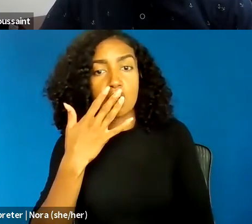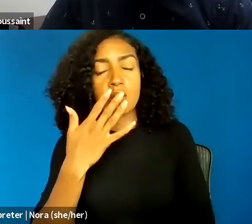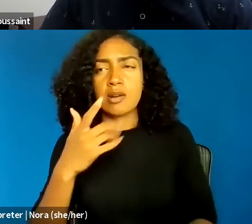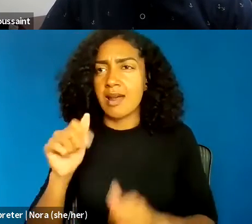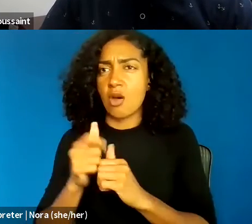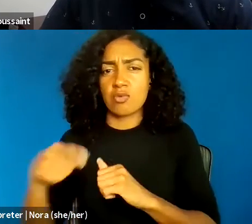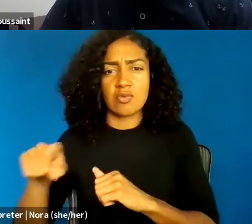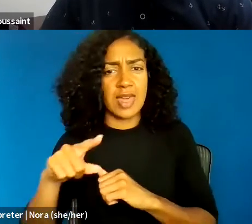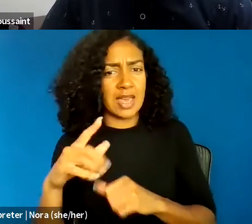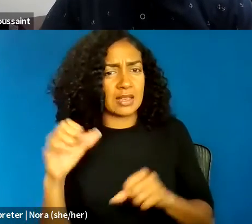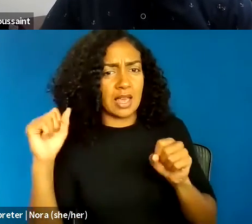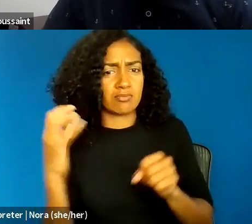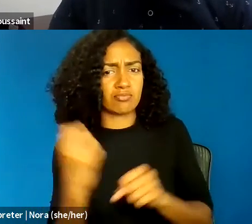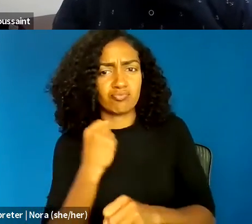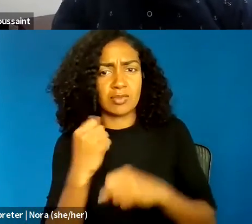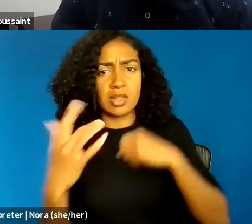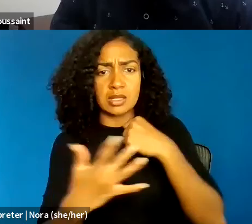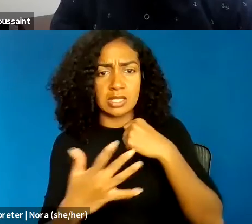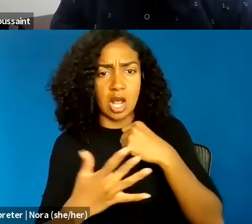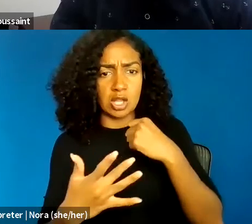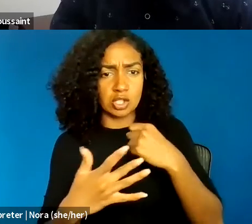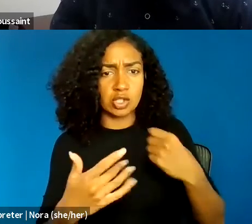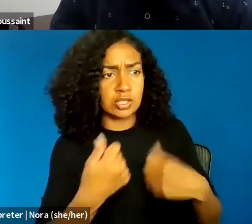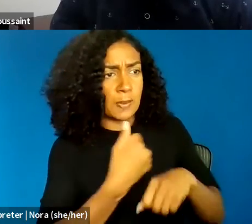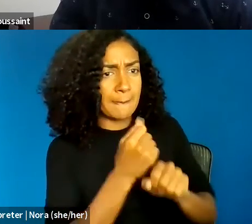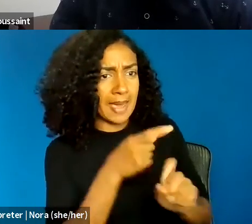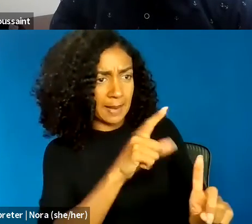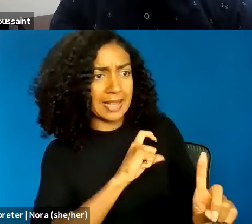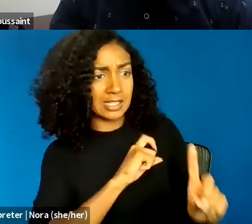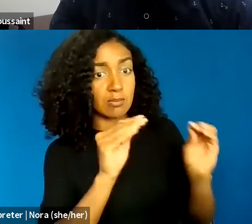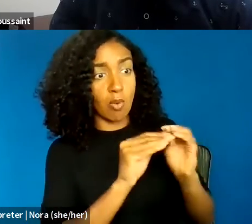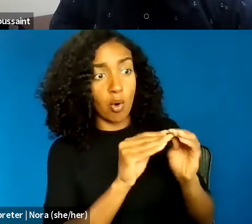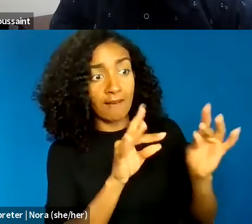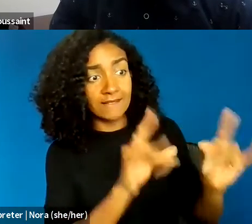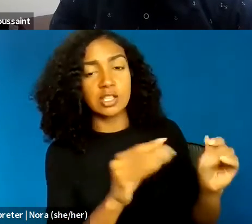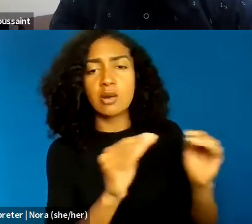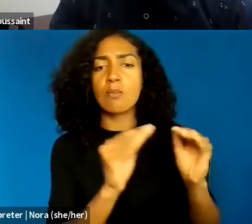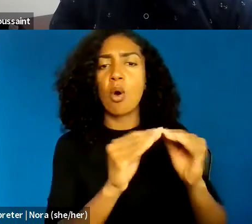to make policing both more efficient, and more egalitarian? So to answer these questions,